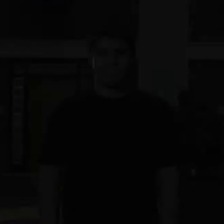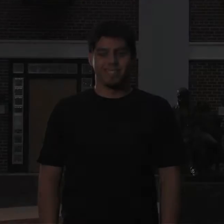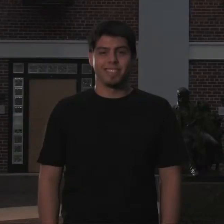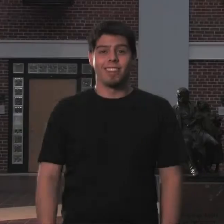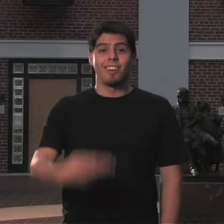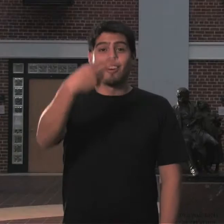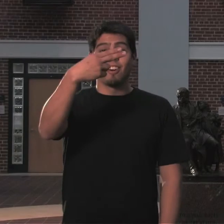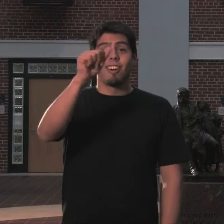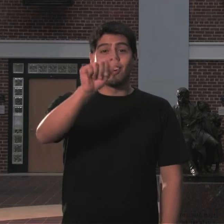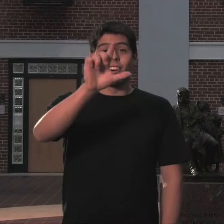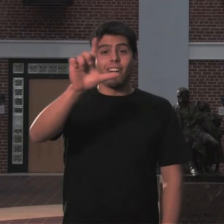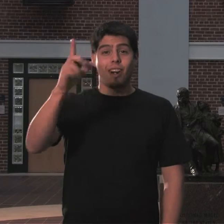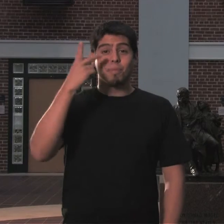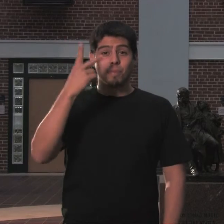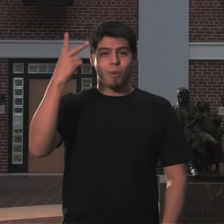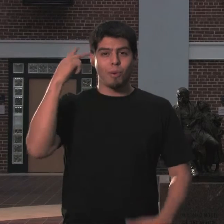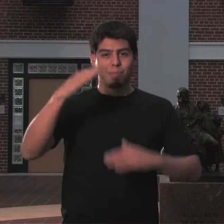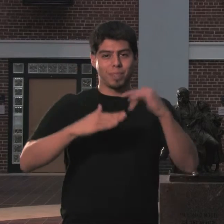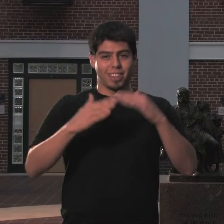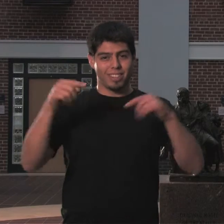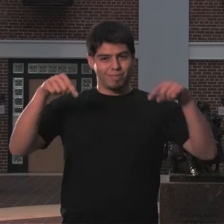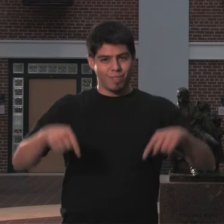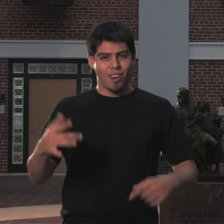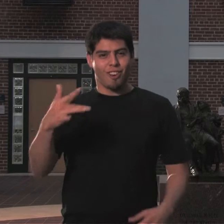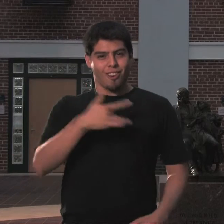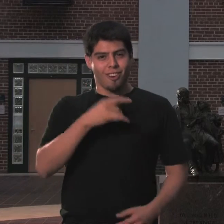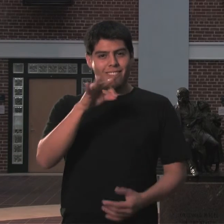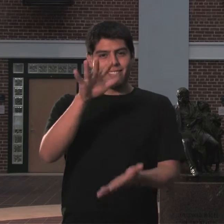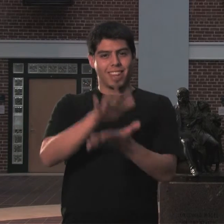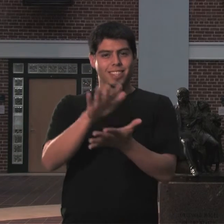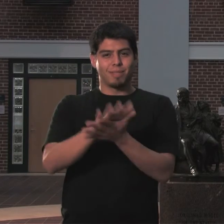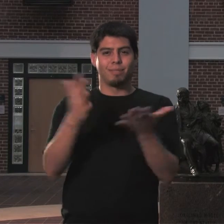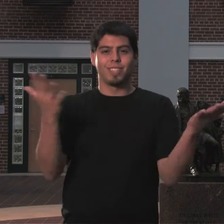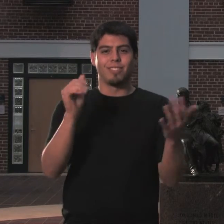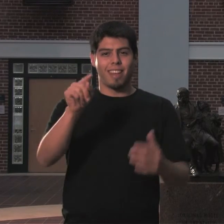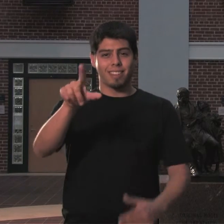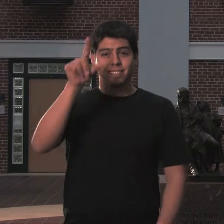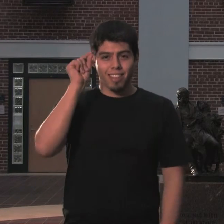Hall Memorial Building is the heart of academics here at Gallaudet.